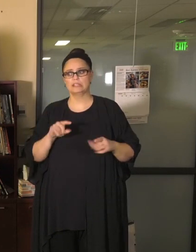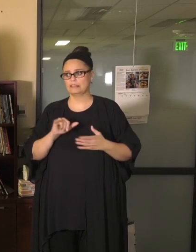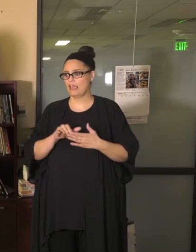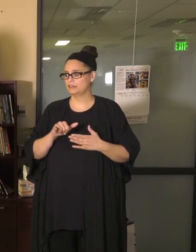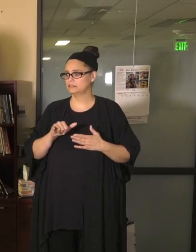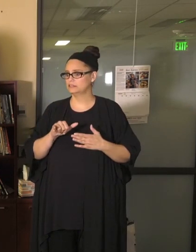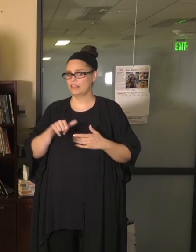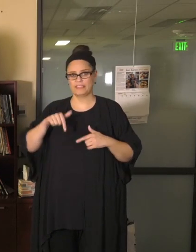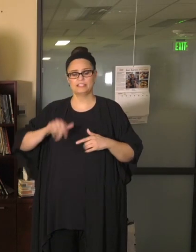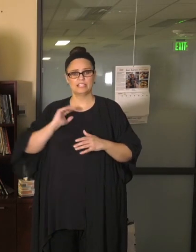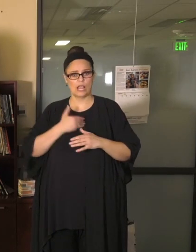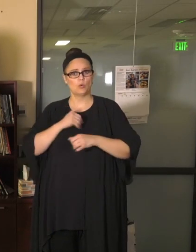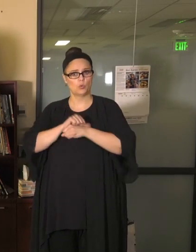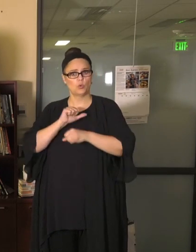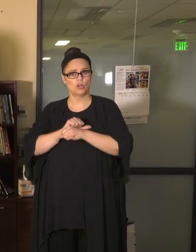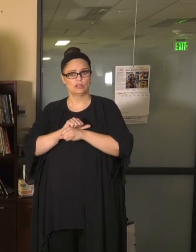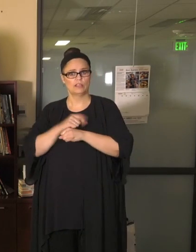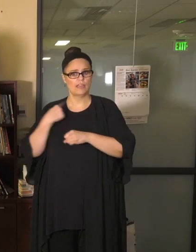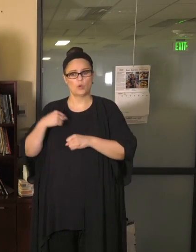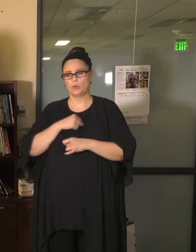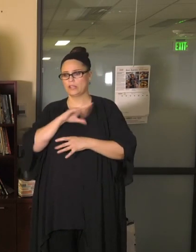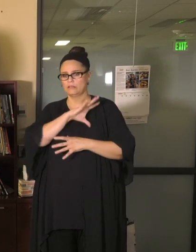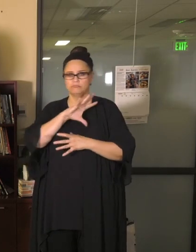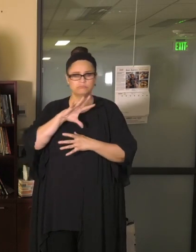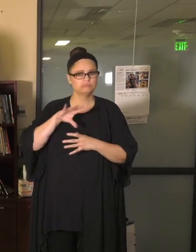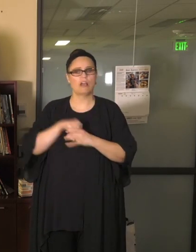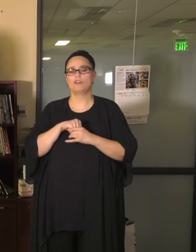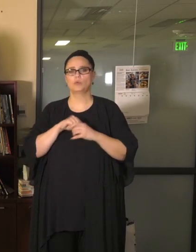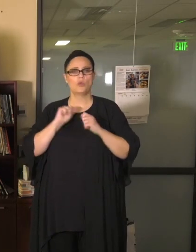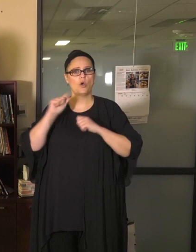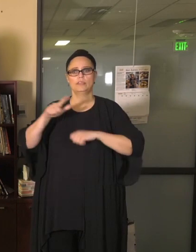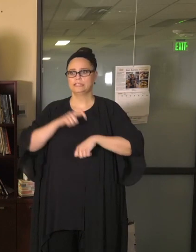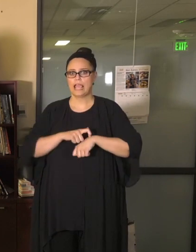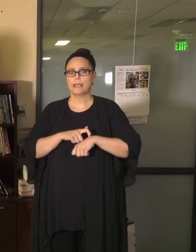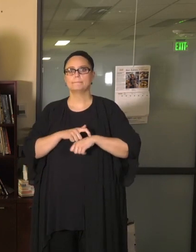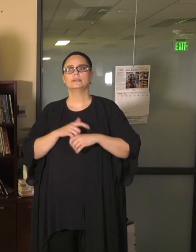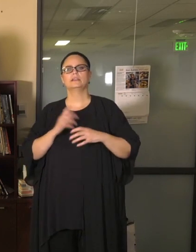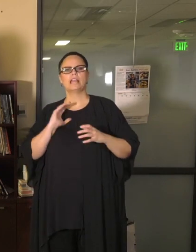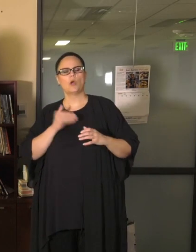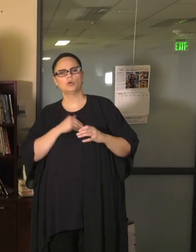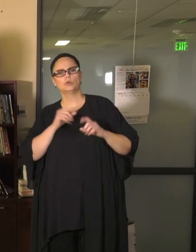and like a challenge, you may not react that way to it, so I want to be able to respect that